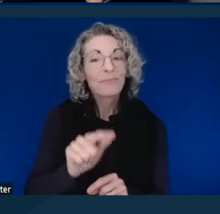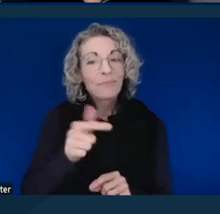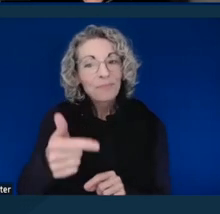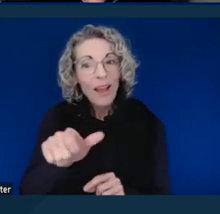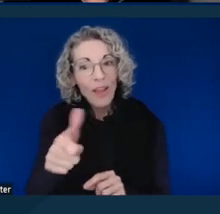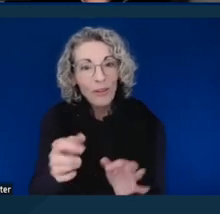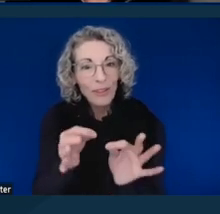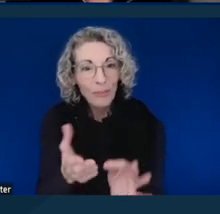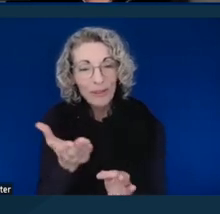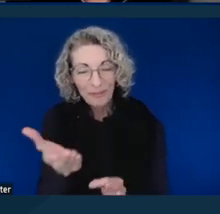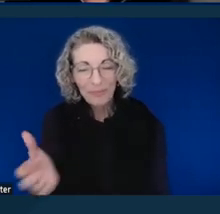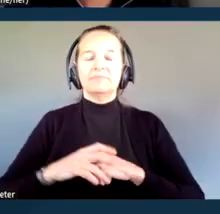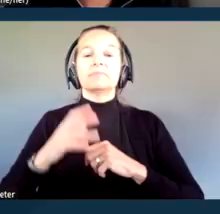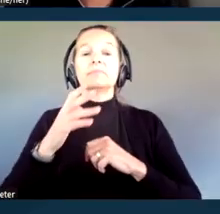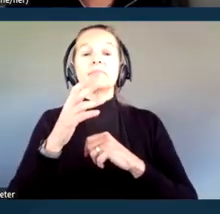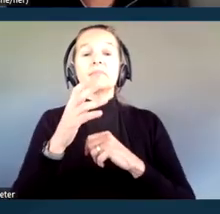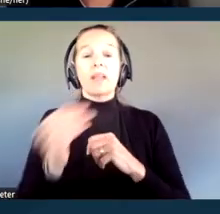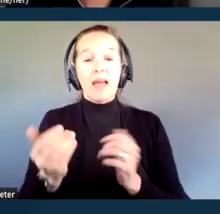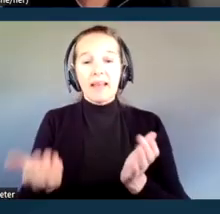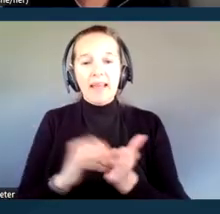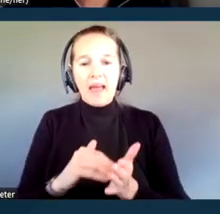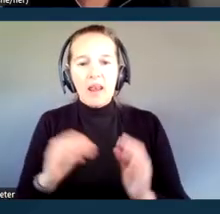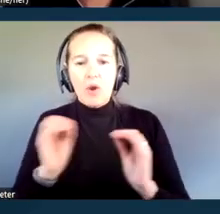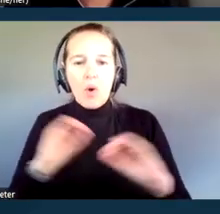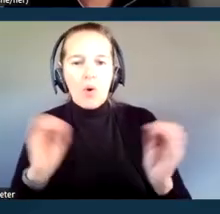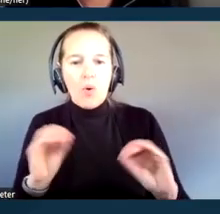And again, none of them provide any kind of sample how you ask for a review,